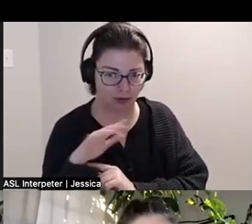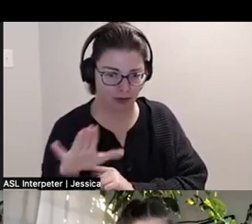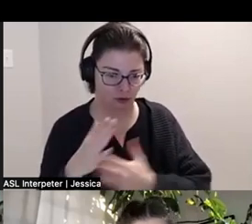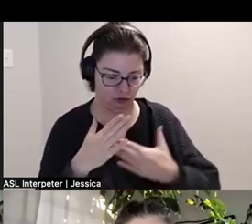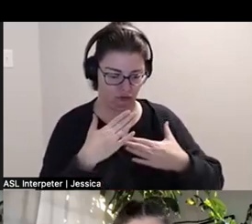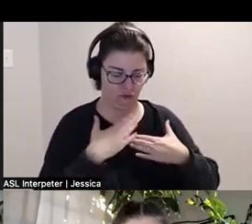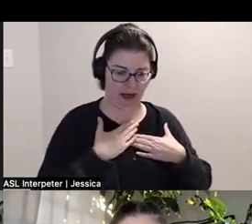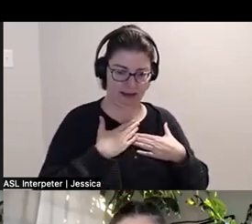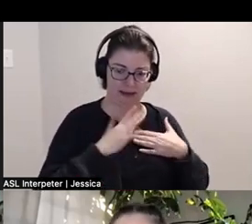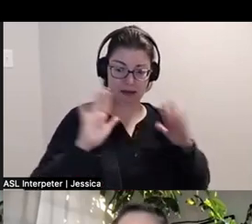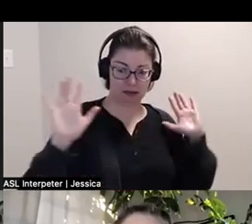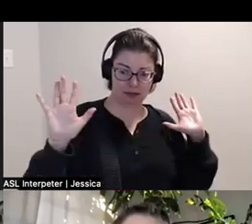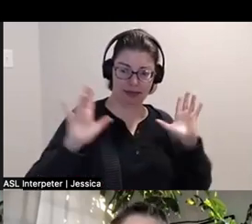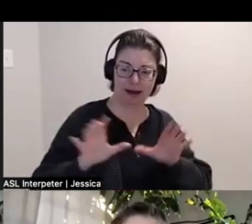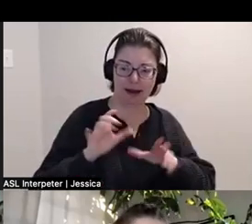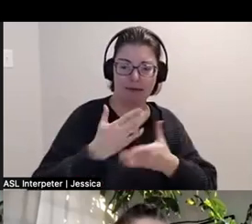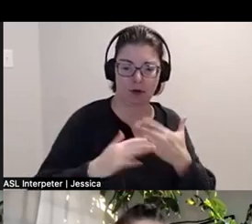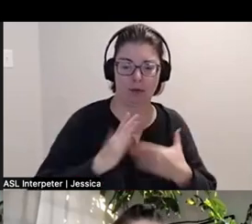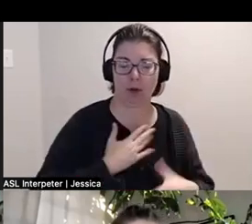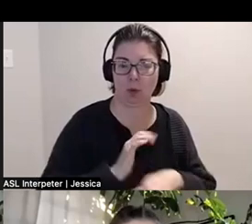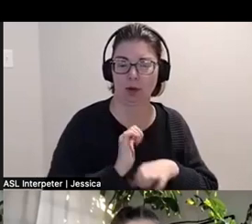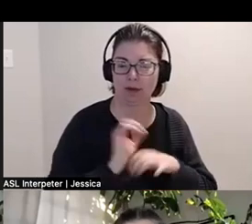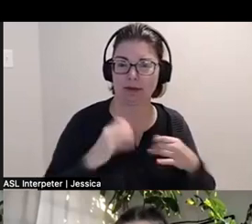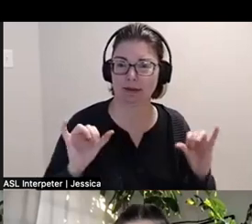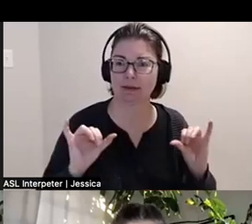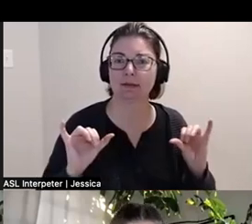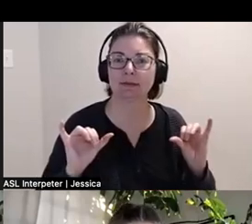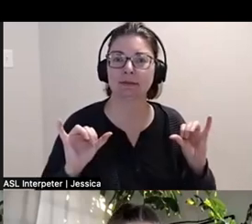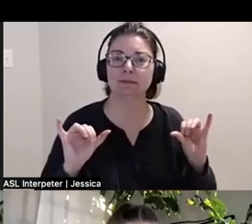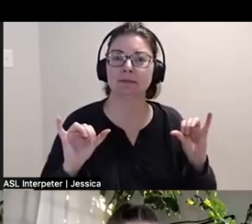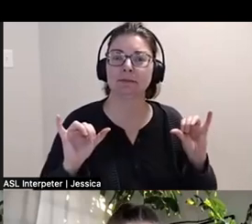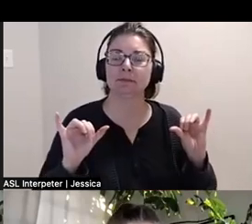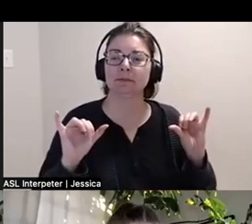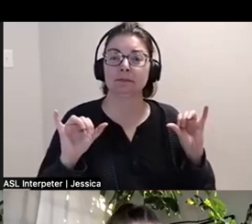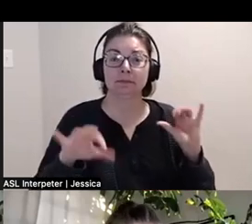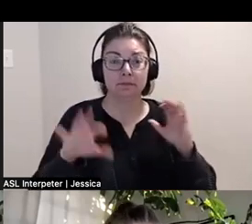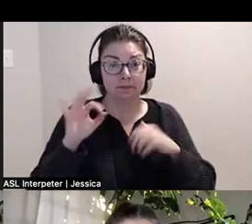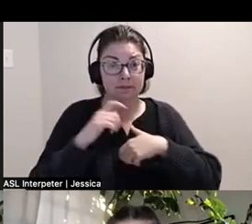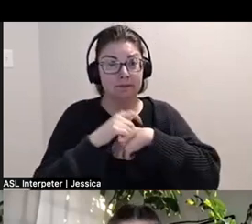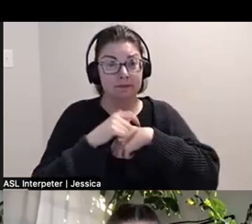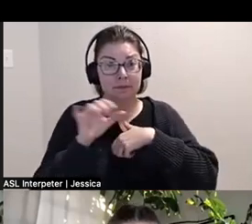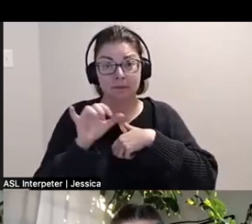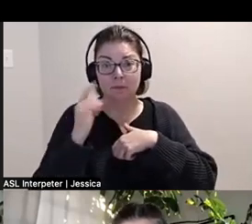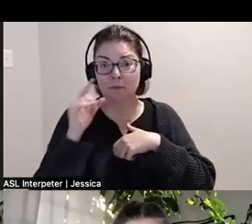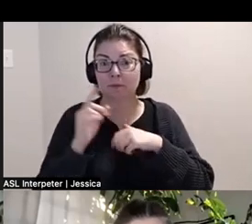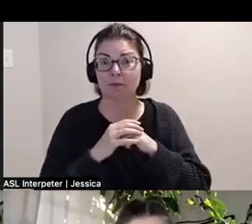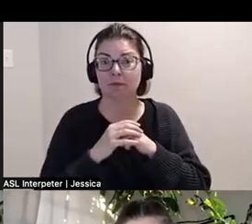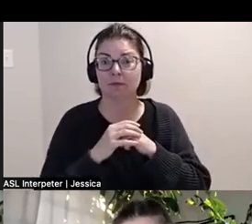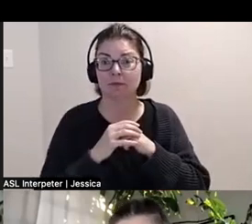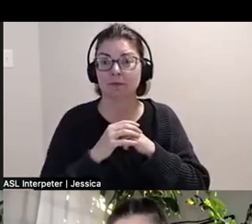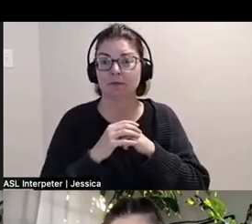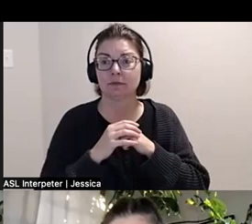as like an active part of the practice and just finding time to like, have a little bit of joy in the practice